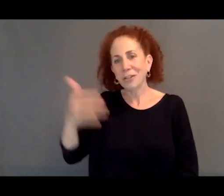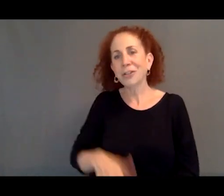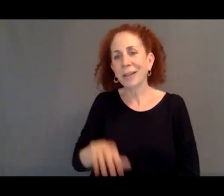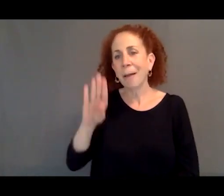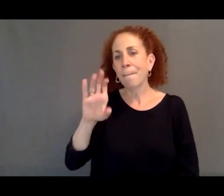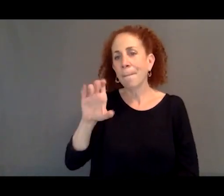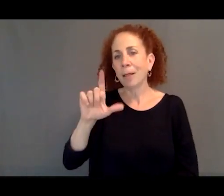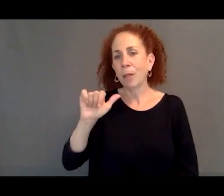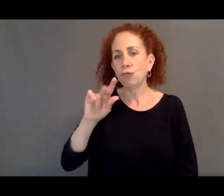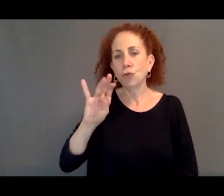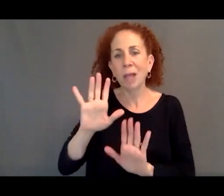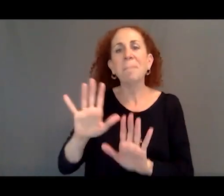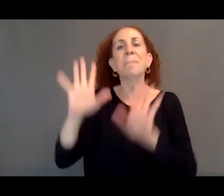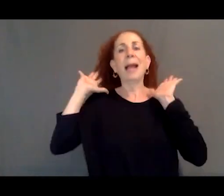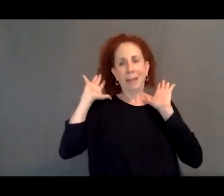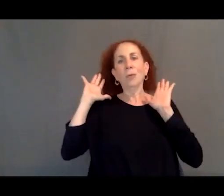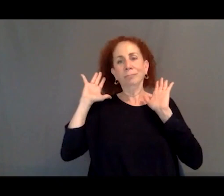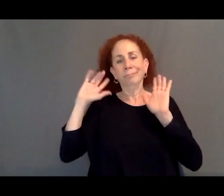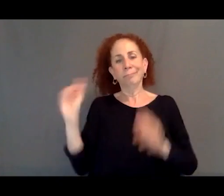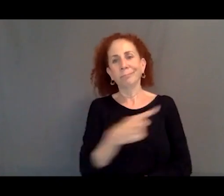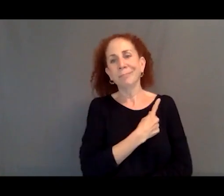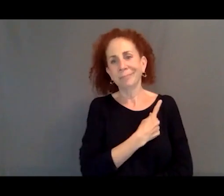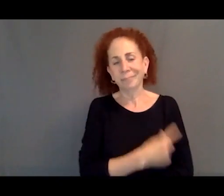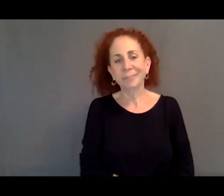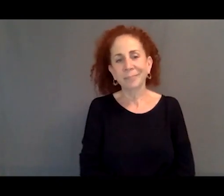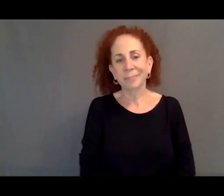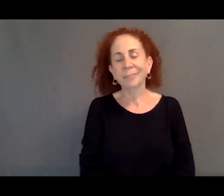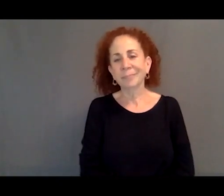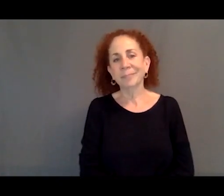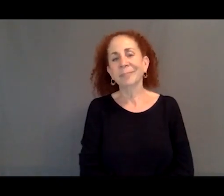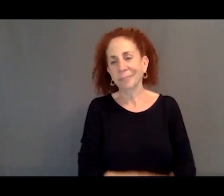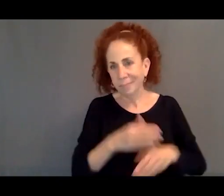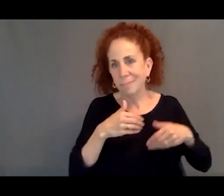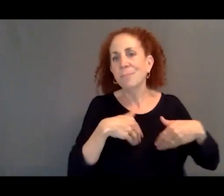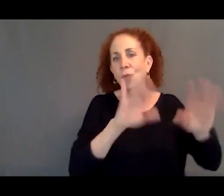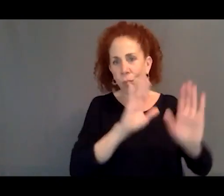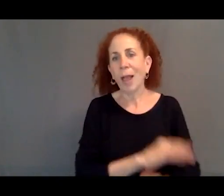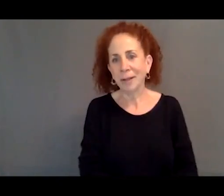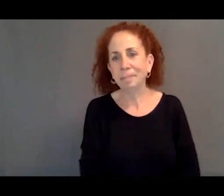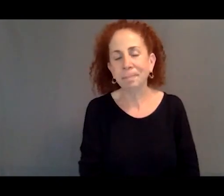backed down and moved the asylum seekers away from the border.